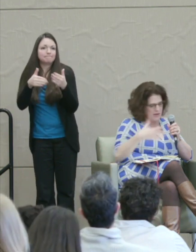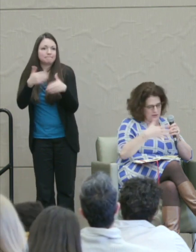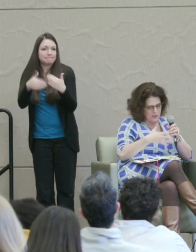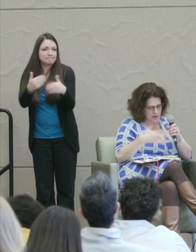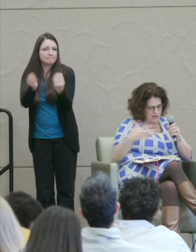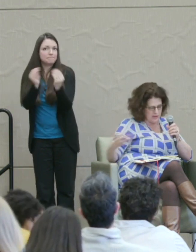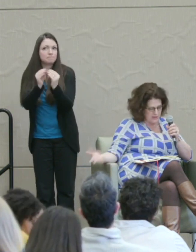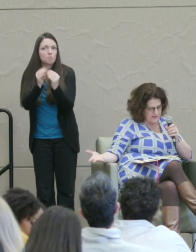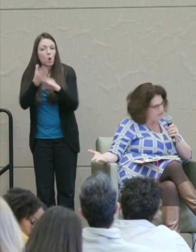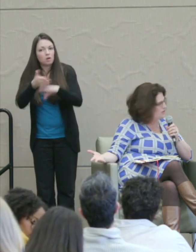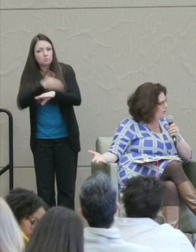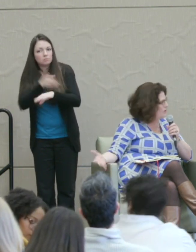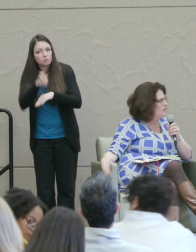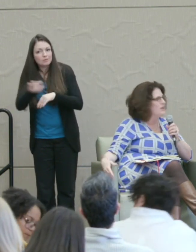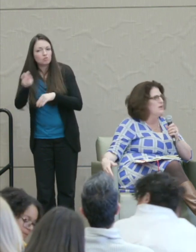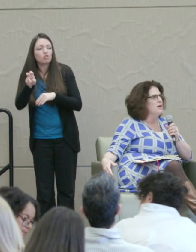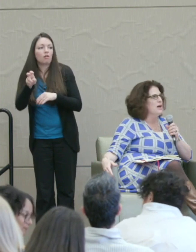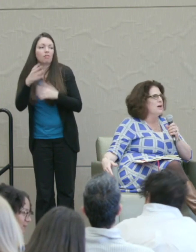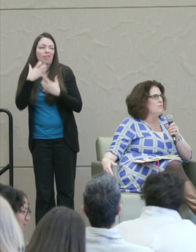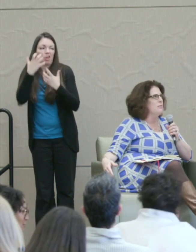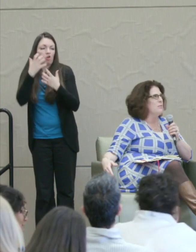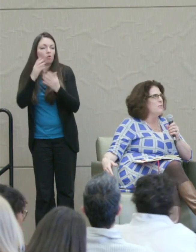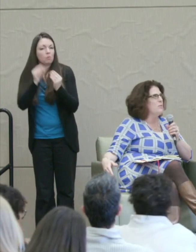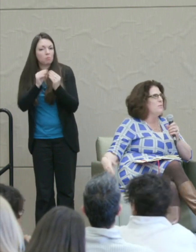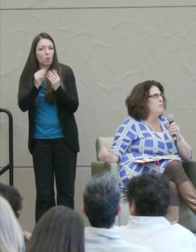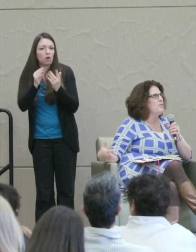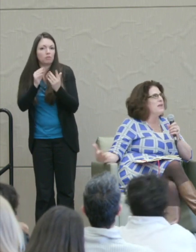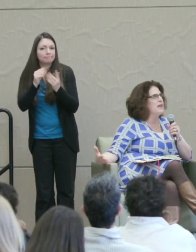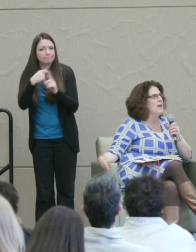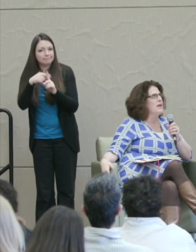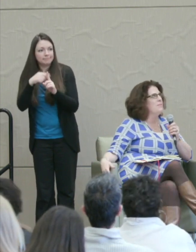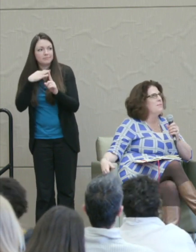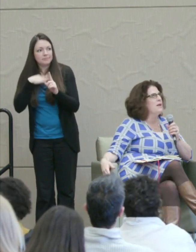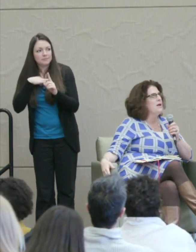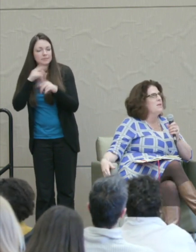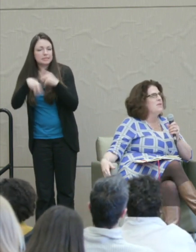as you call it transitional thinking.